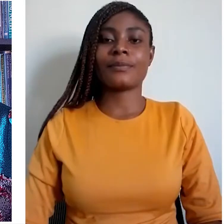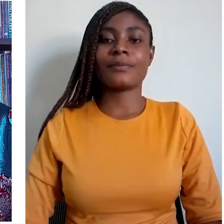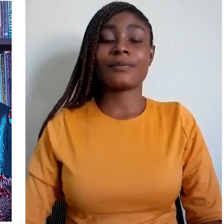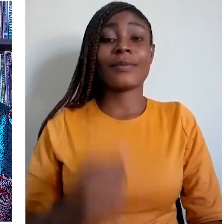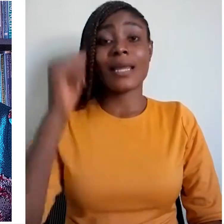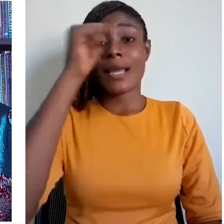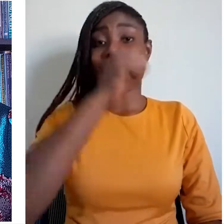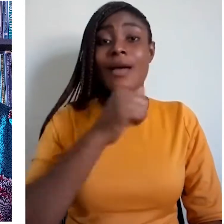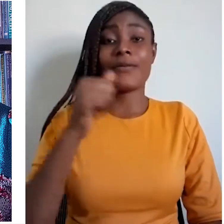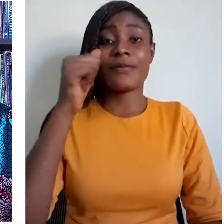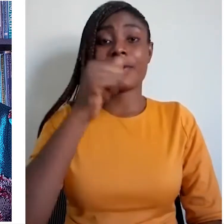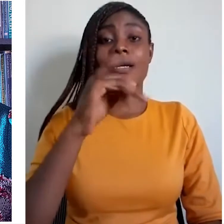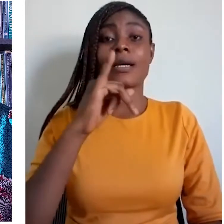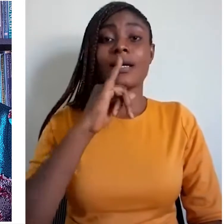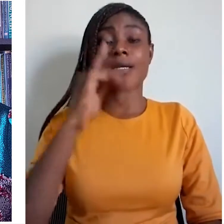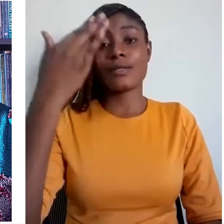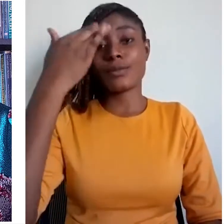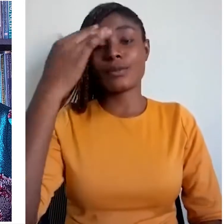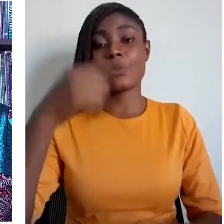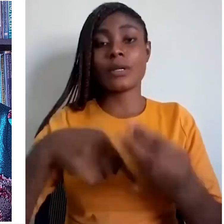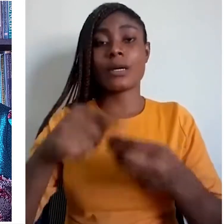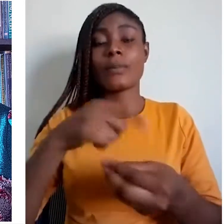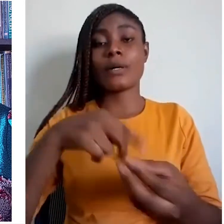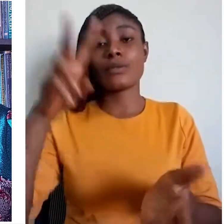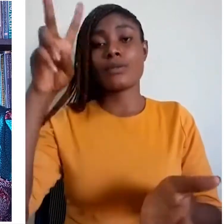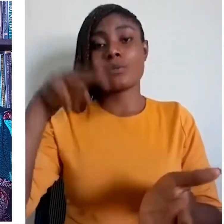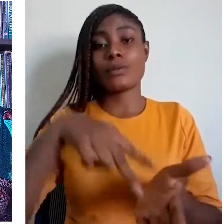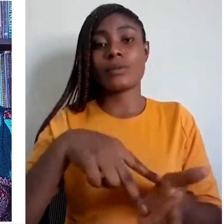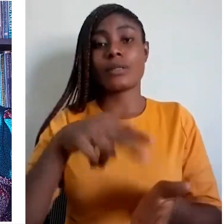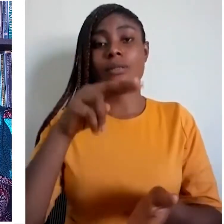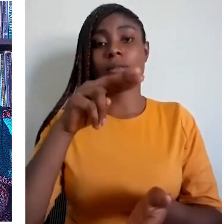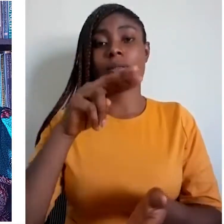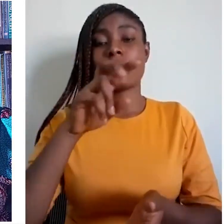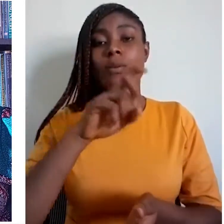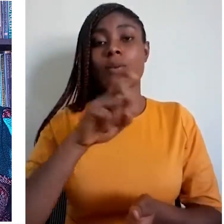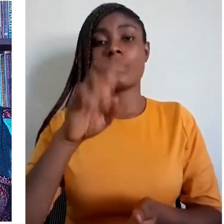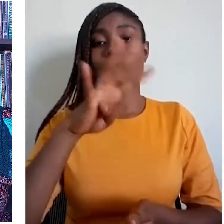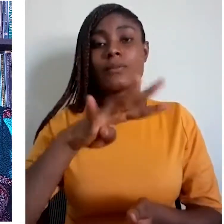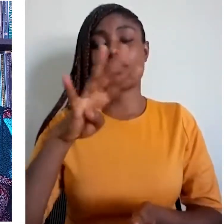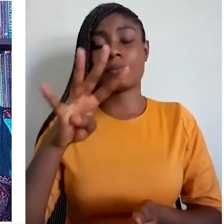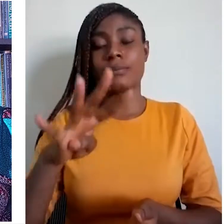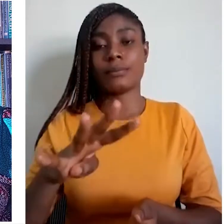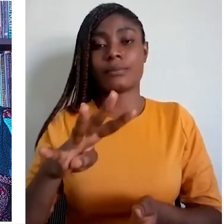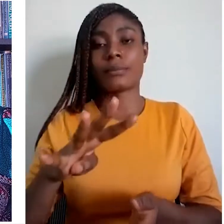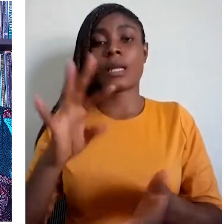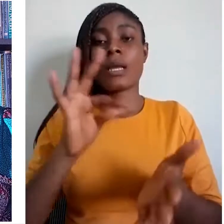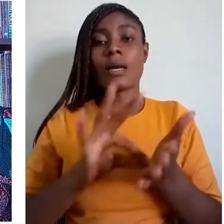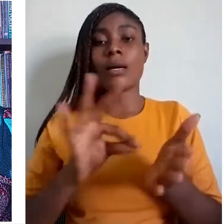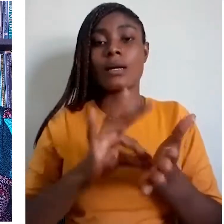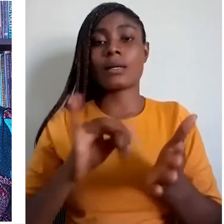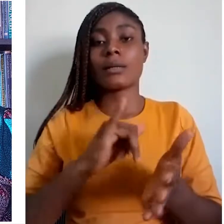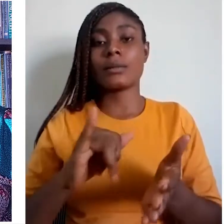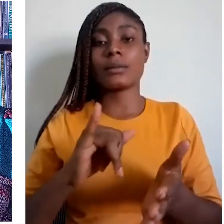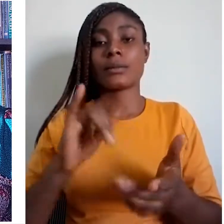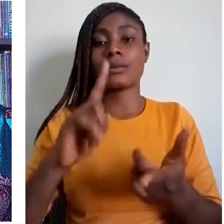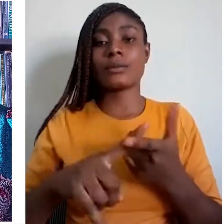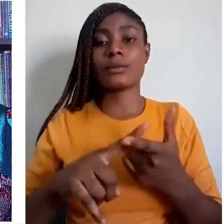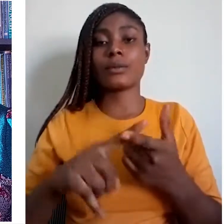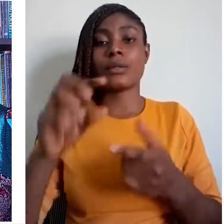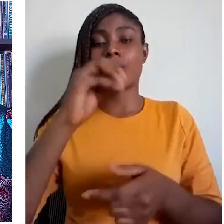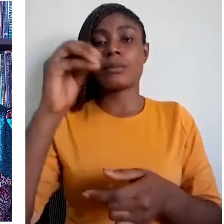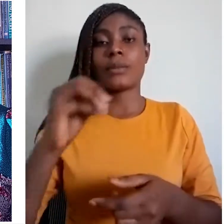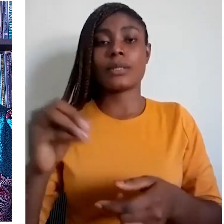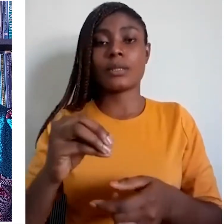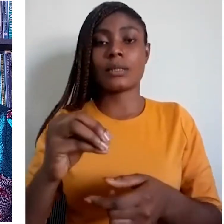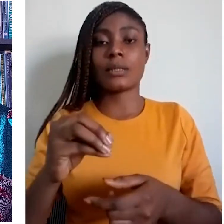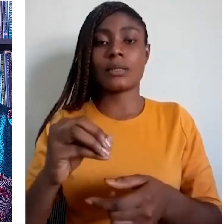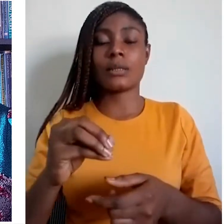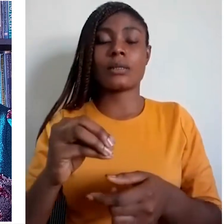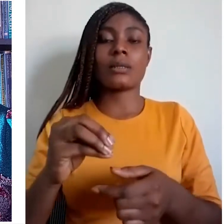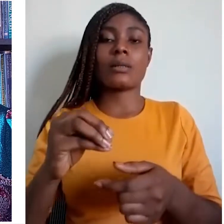Africa is home to about 2,144 languages, accounting for about 30% of the world’s languages (Ethnologue